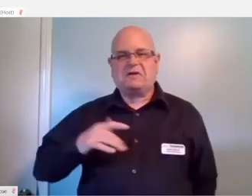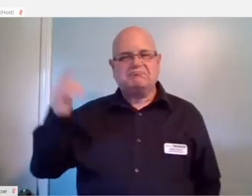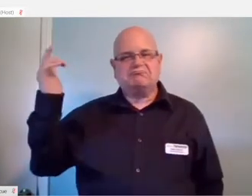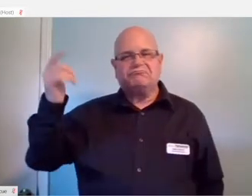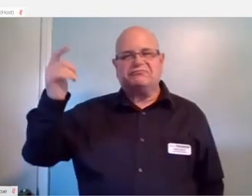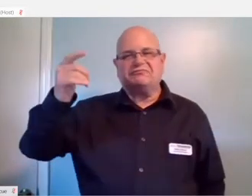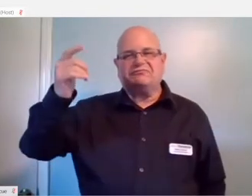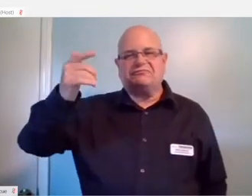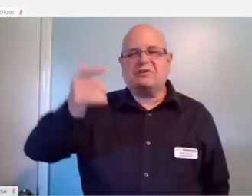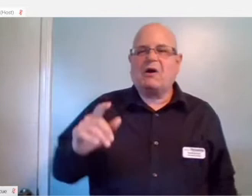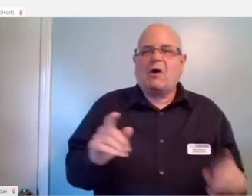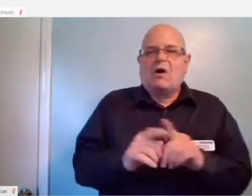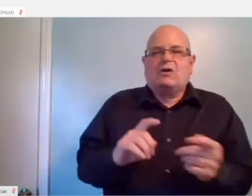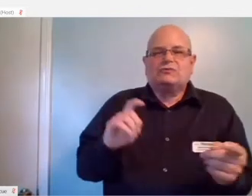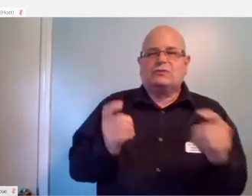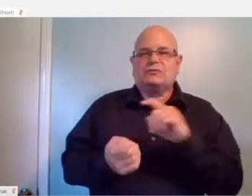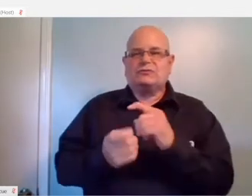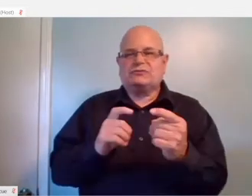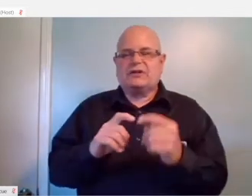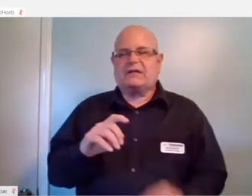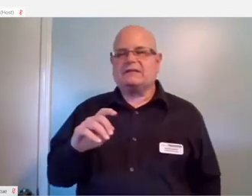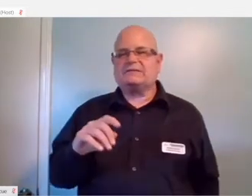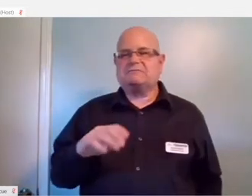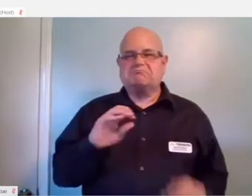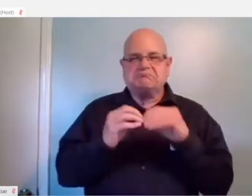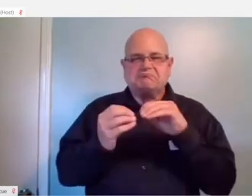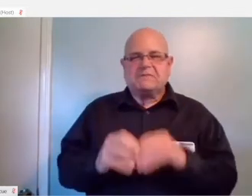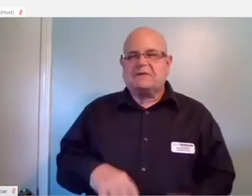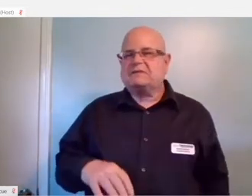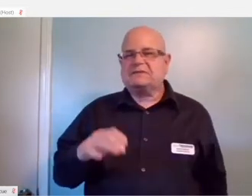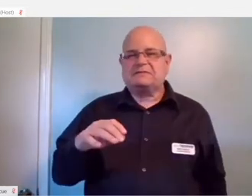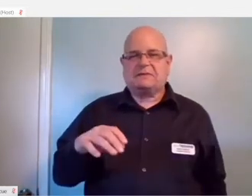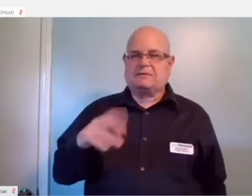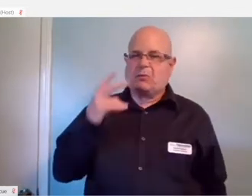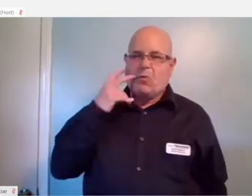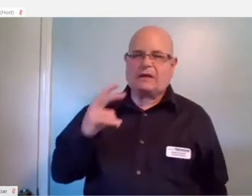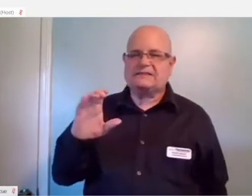You can also change channels with it, you can say watch CNN or watch Fox News, watch